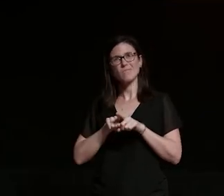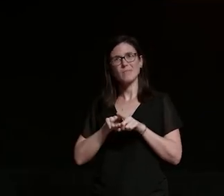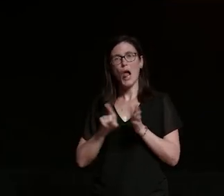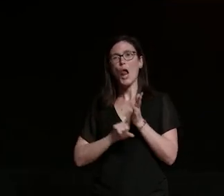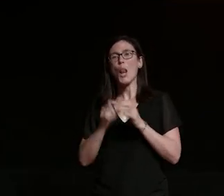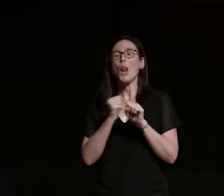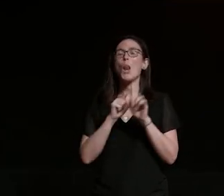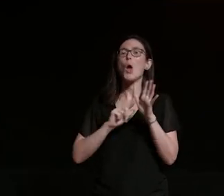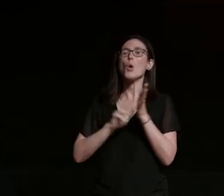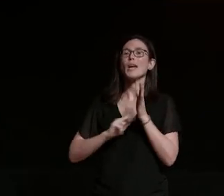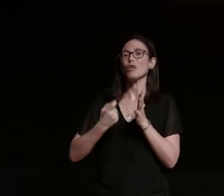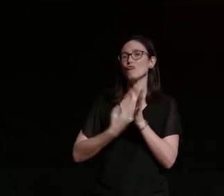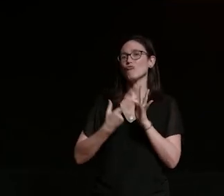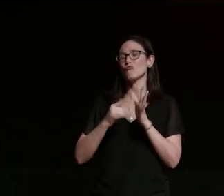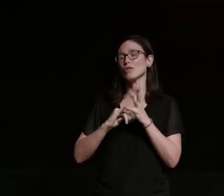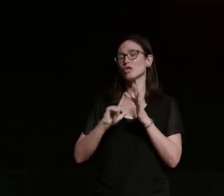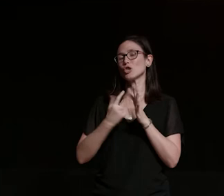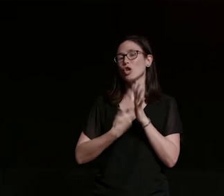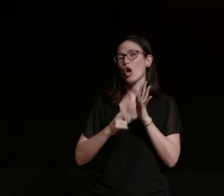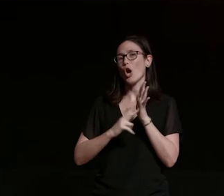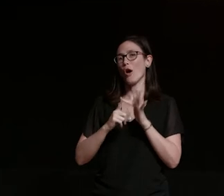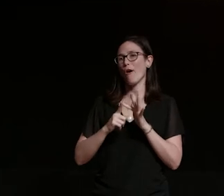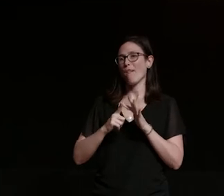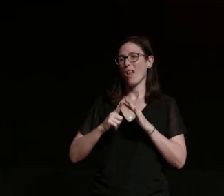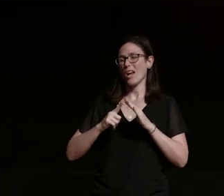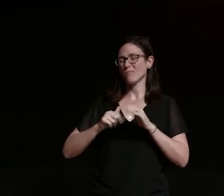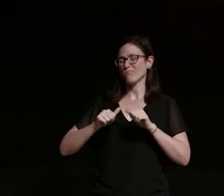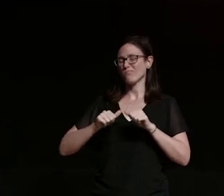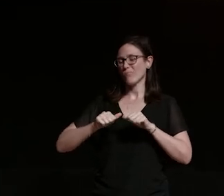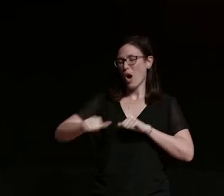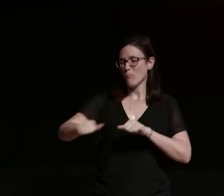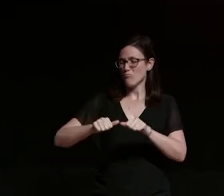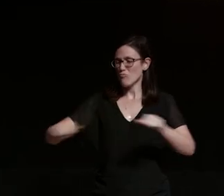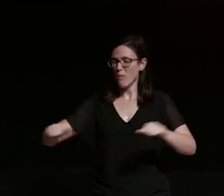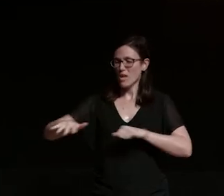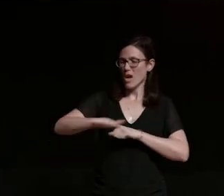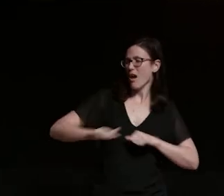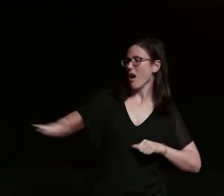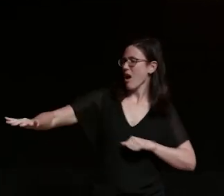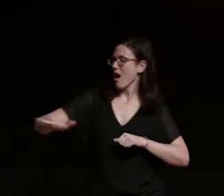shire made up of large large properties dedicated to people with really loud hobbies